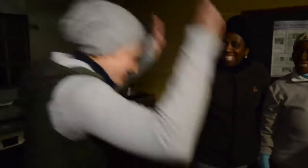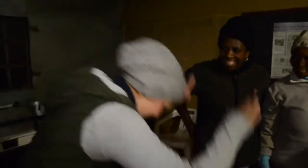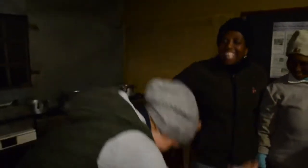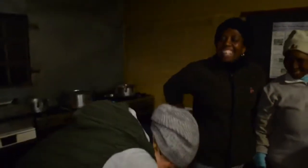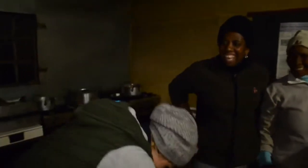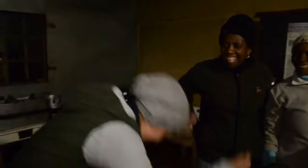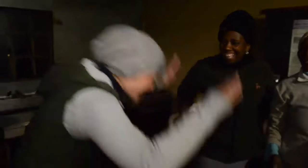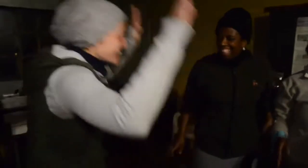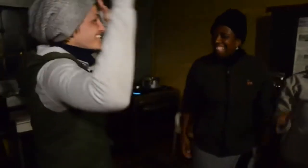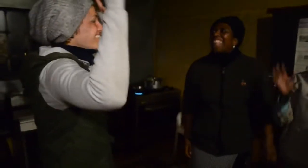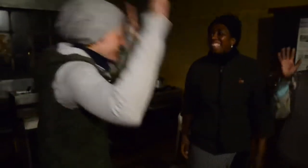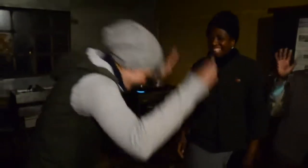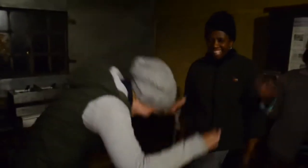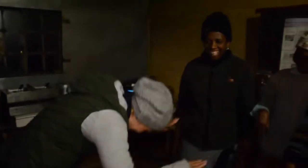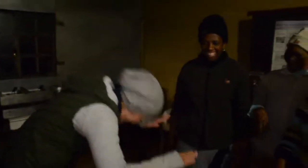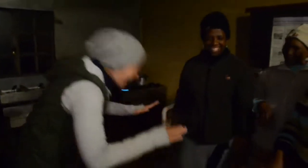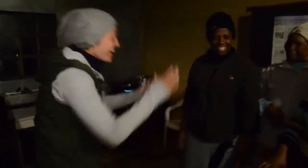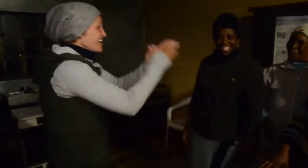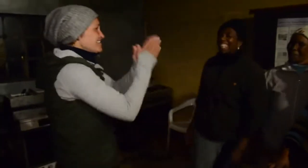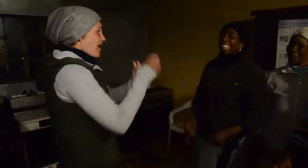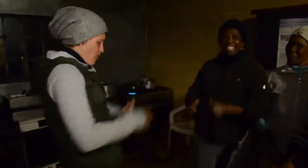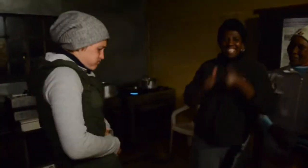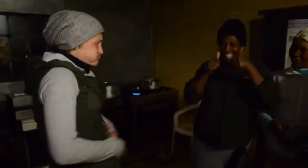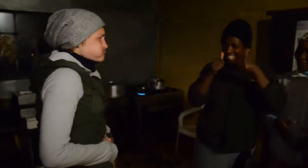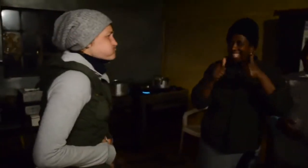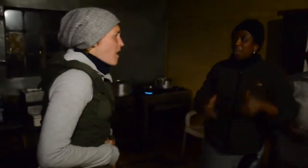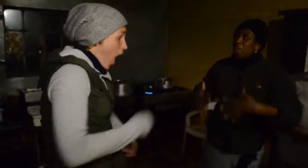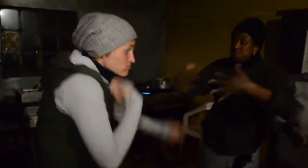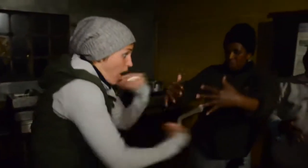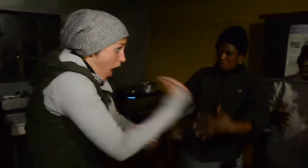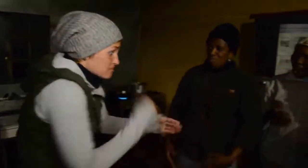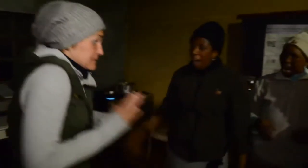I bow down to you for filling my stomach with good food.